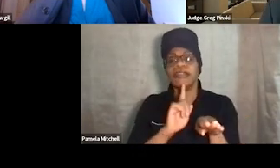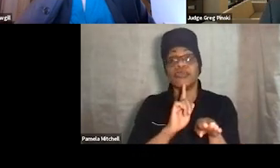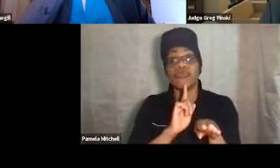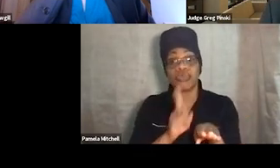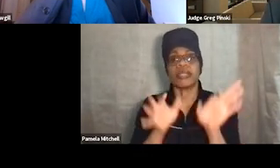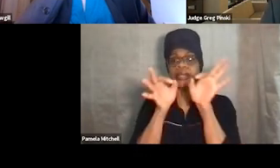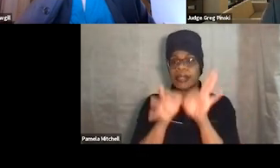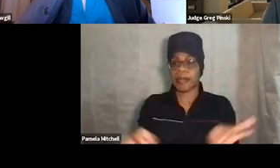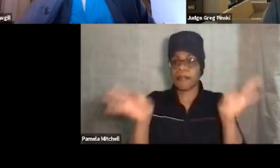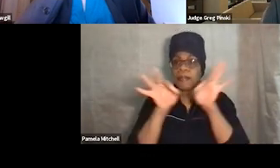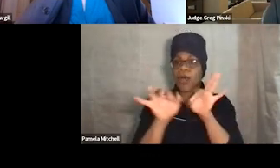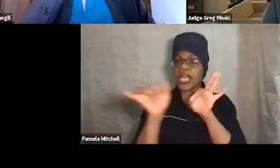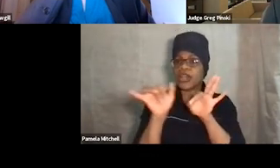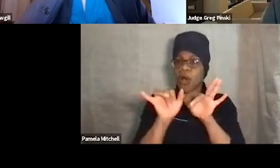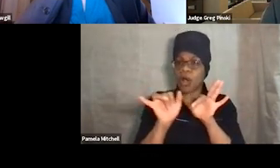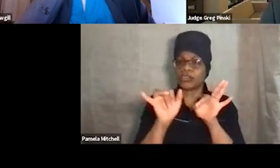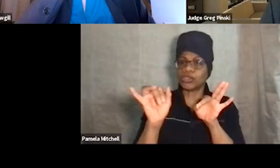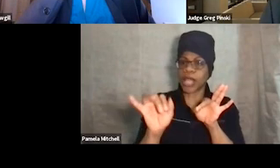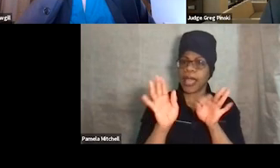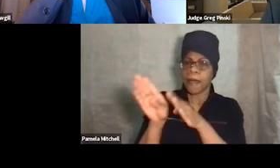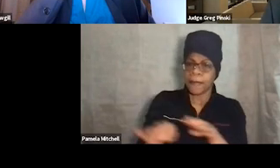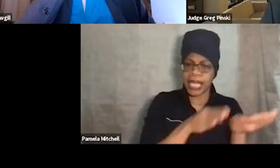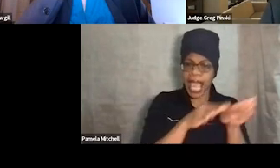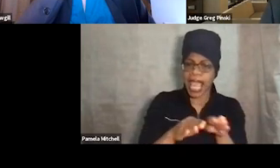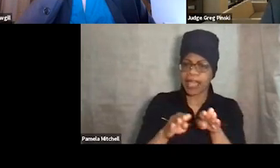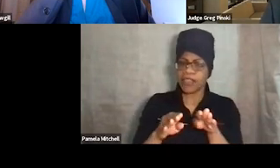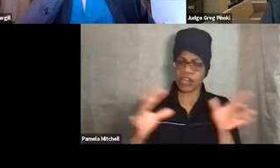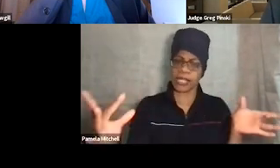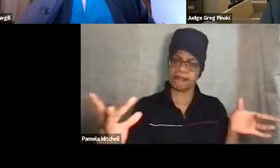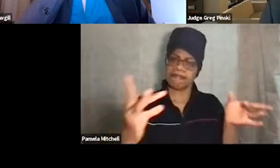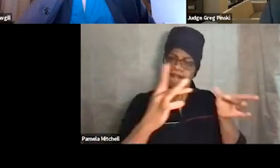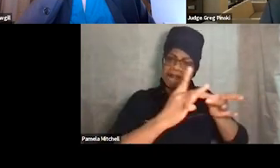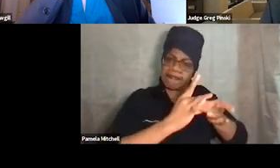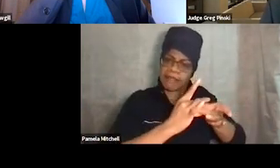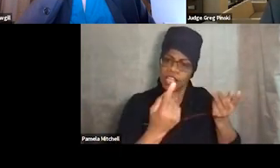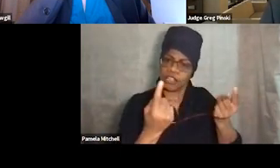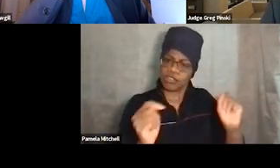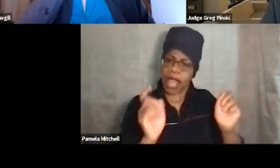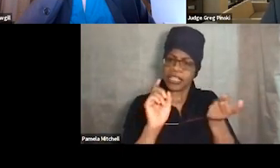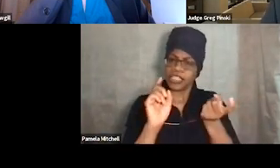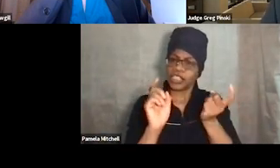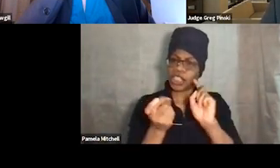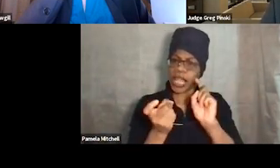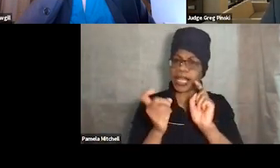And being able to tie to that behavior that you're trying to change, as Karen mentioned,